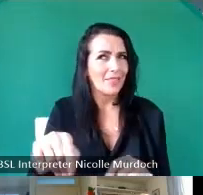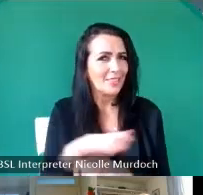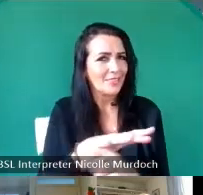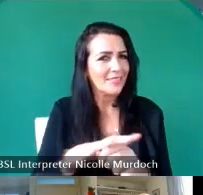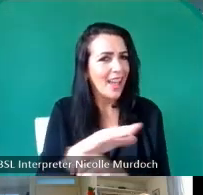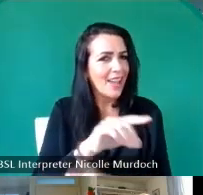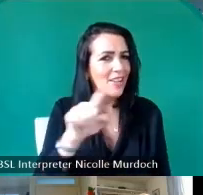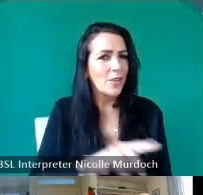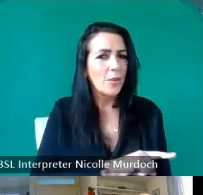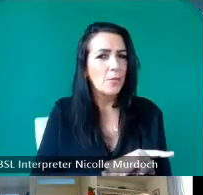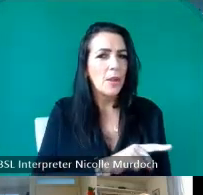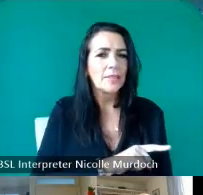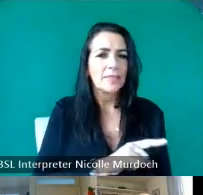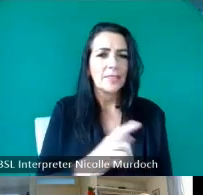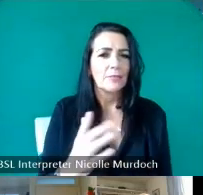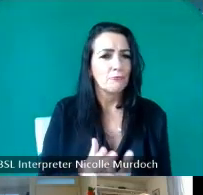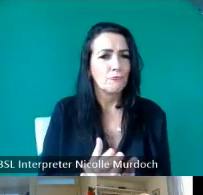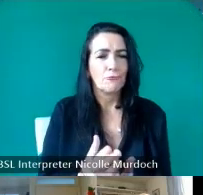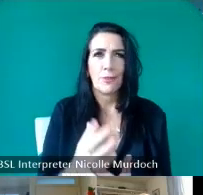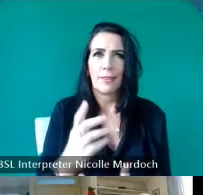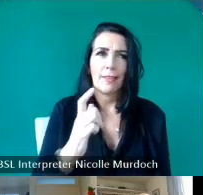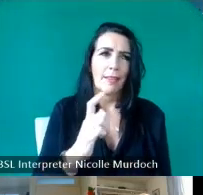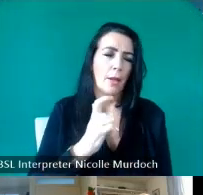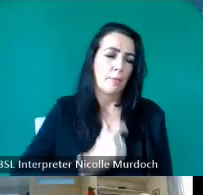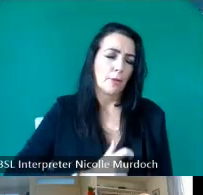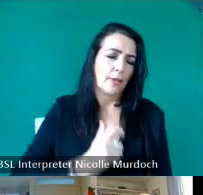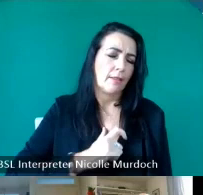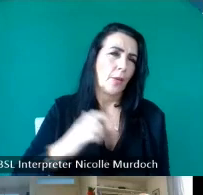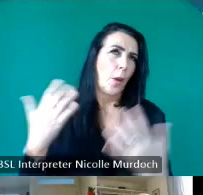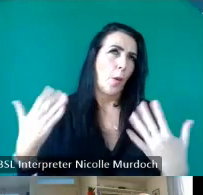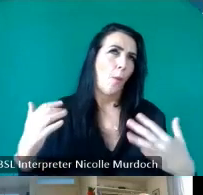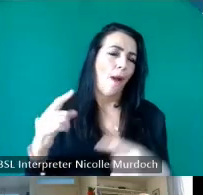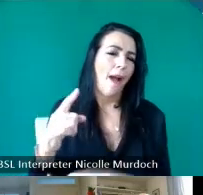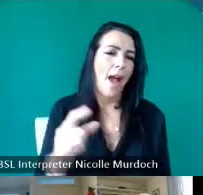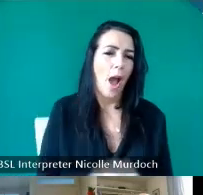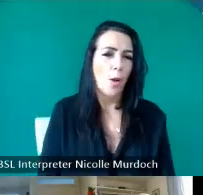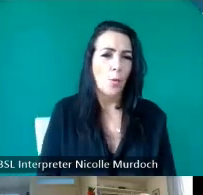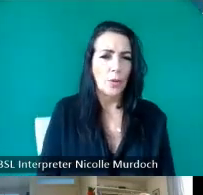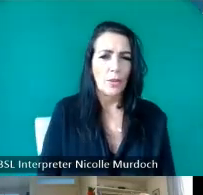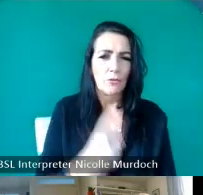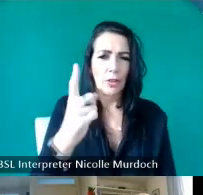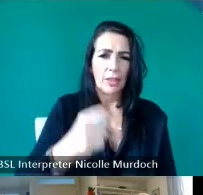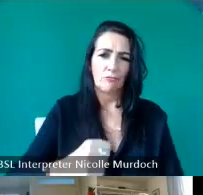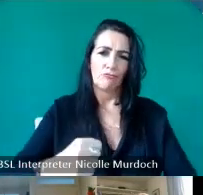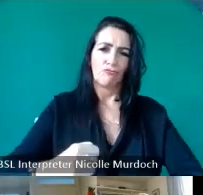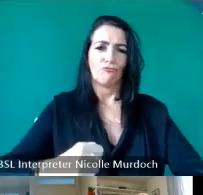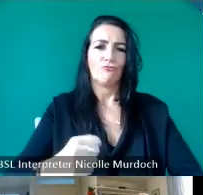larger than life it was described as a thick set Viking of a man and was once seen struggling to